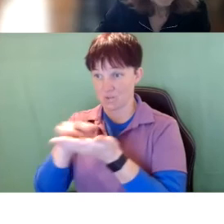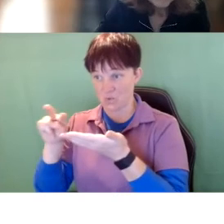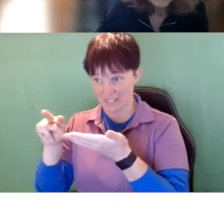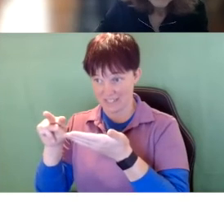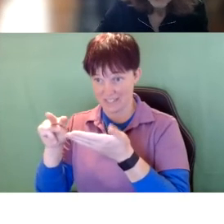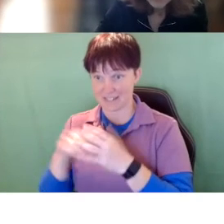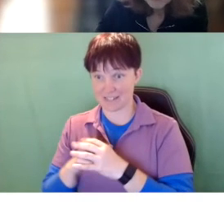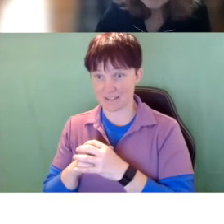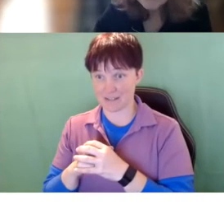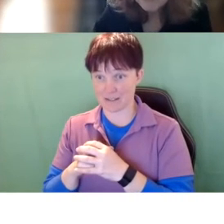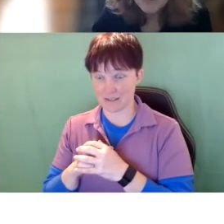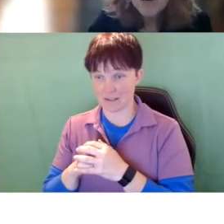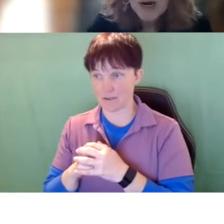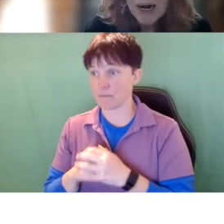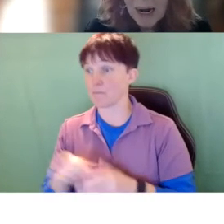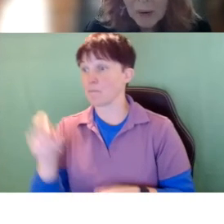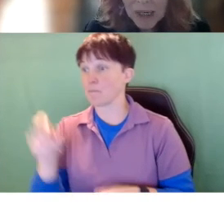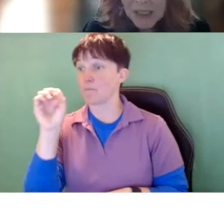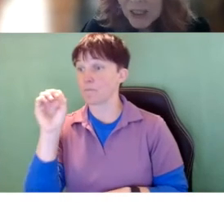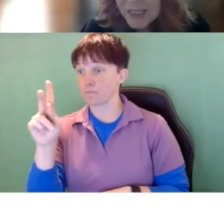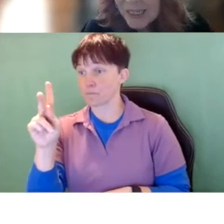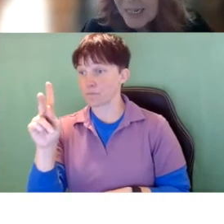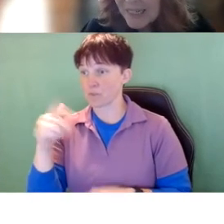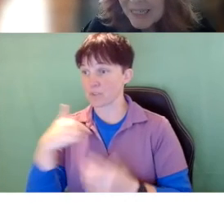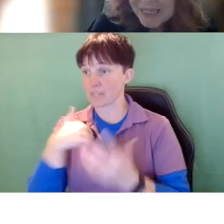Okay, So I wanted you to see this as example.